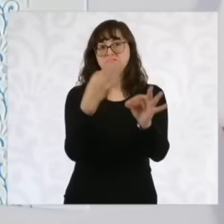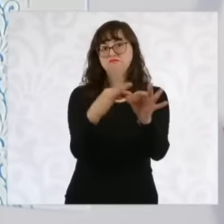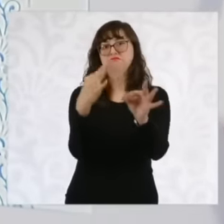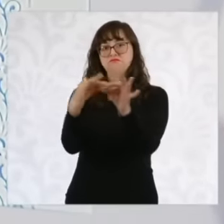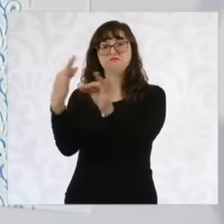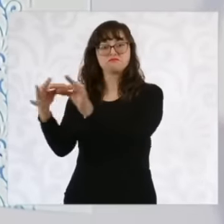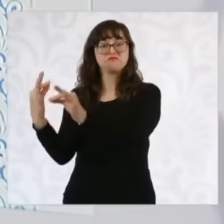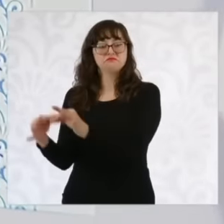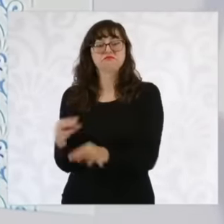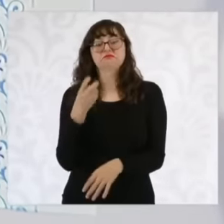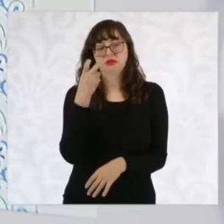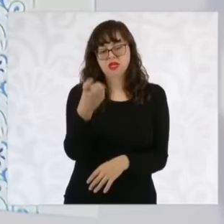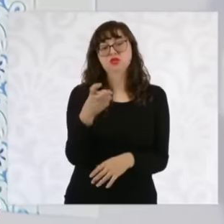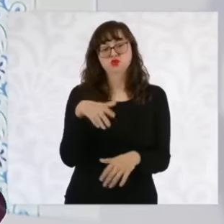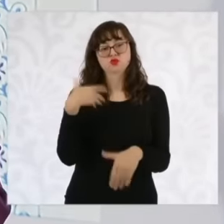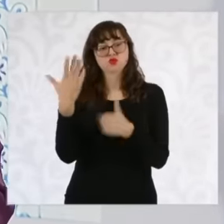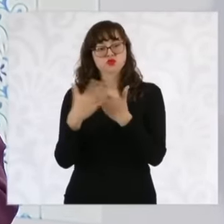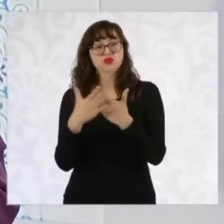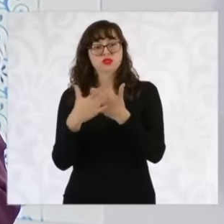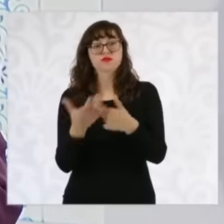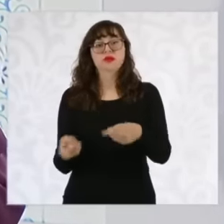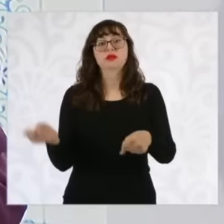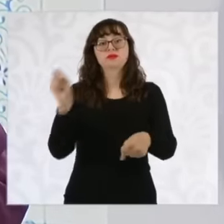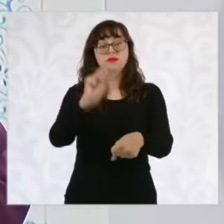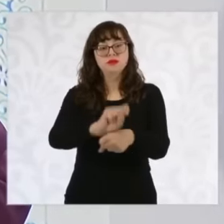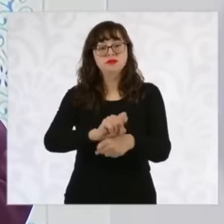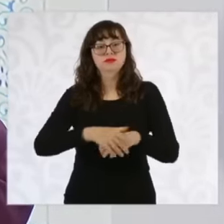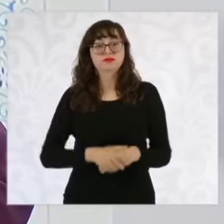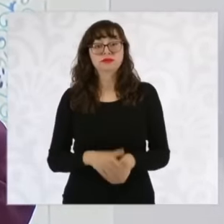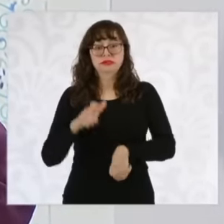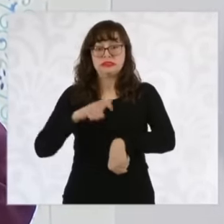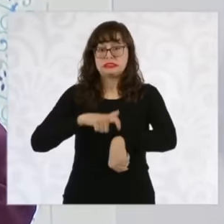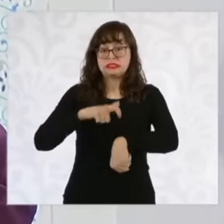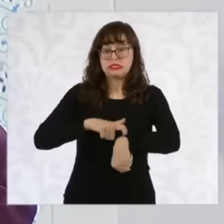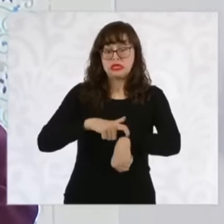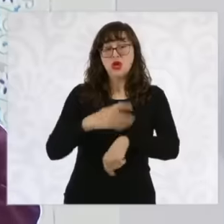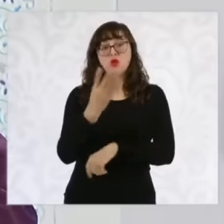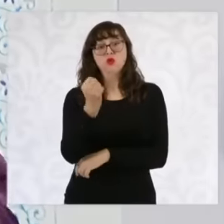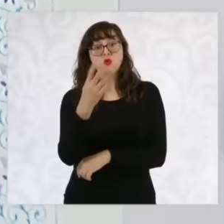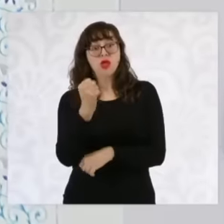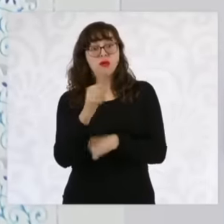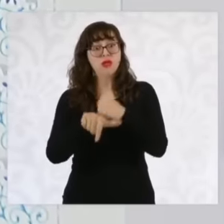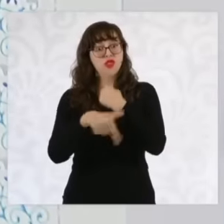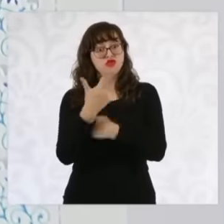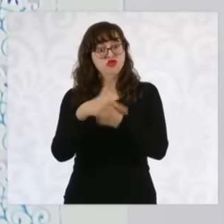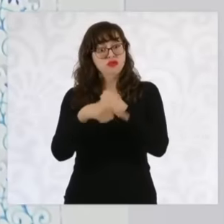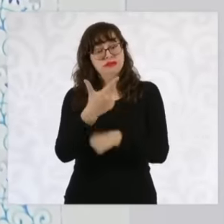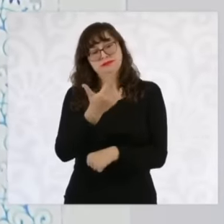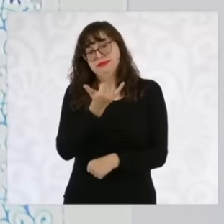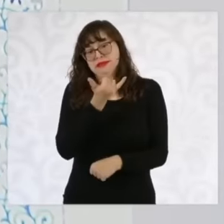we are going to dedicate a part to it. Well, we're going to close, it's already 99:12, I said more time, but tomorrow,